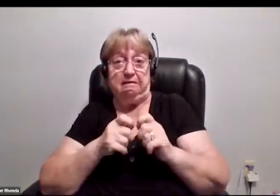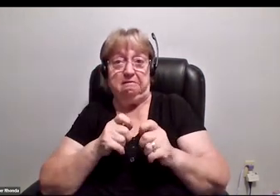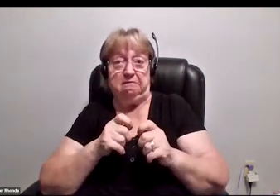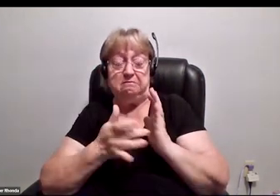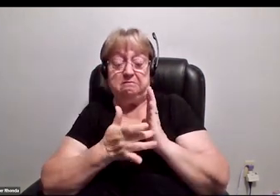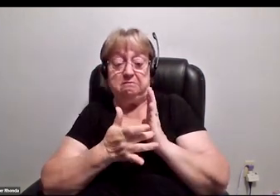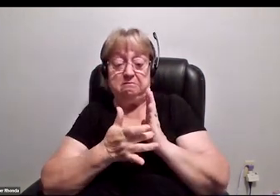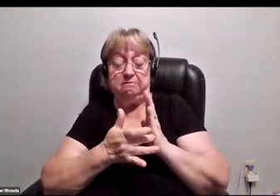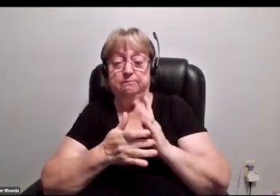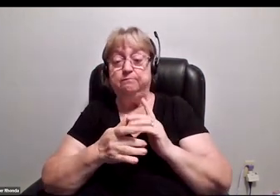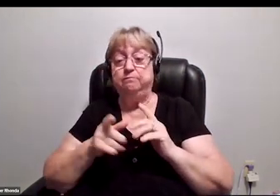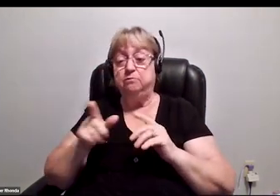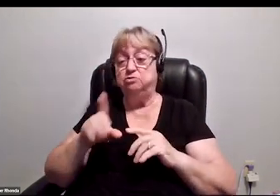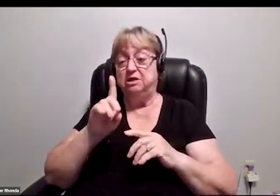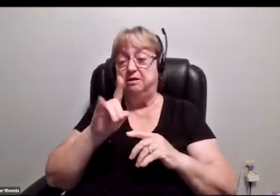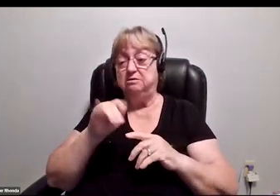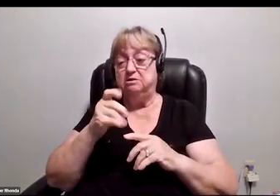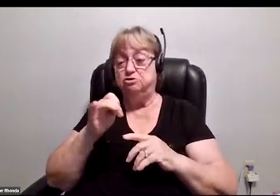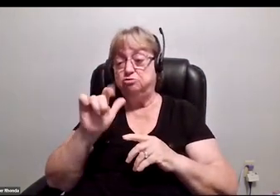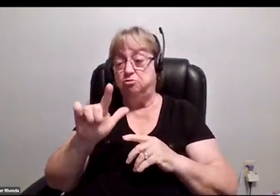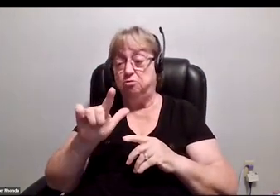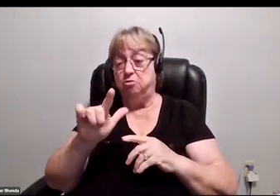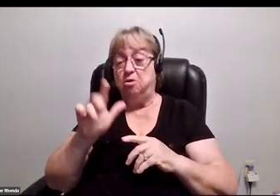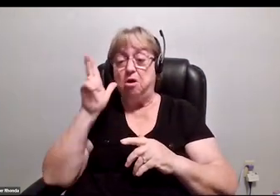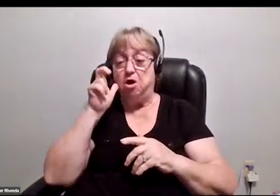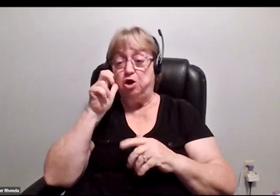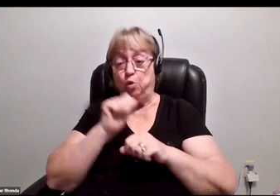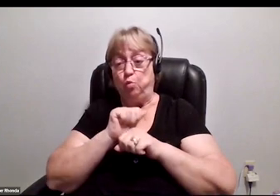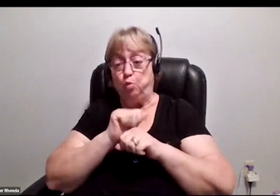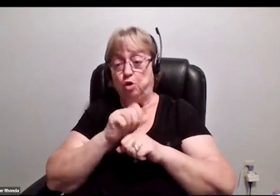there is a digital audio workstation called REAPER,